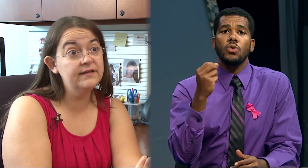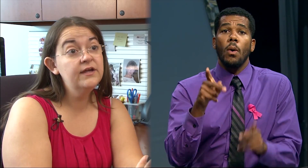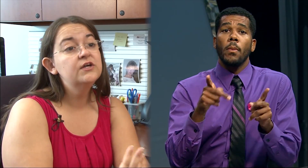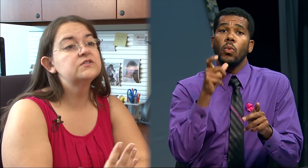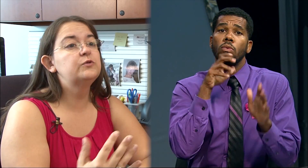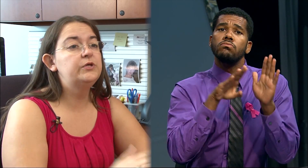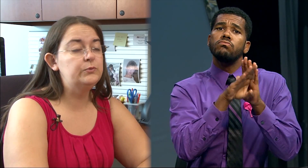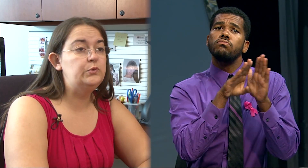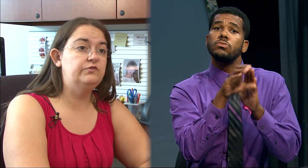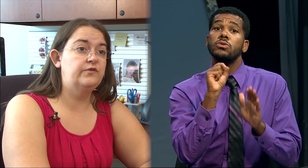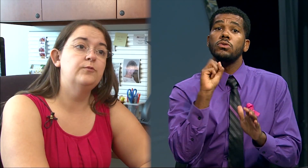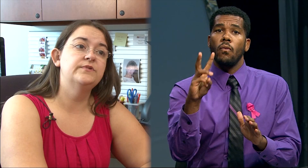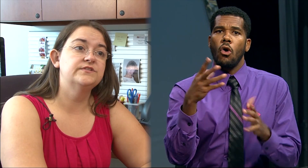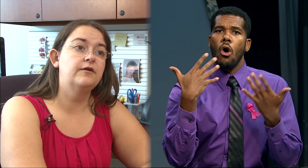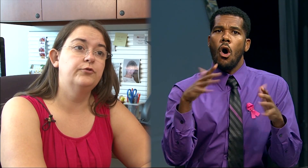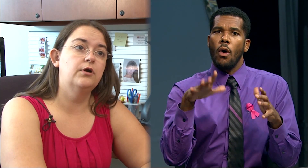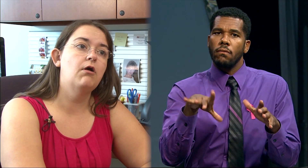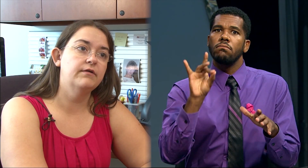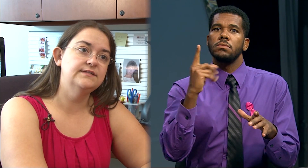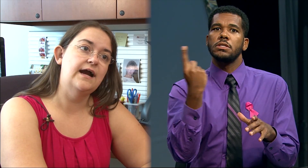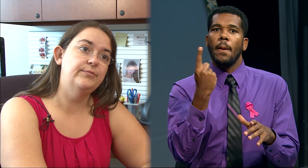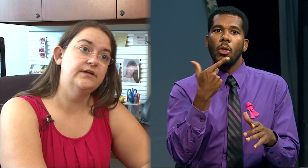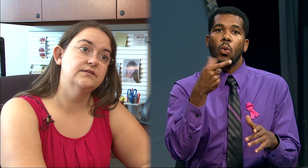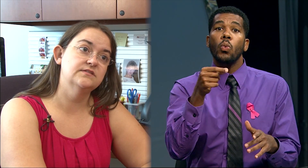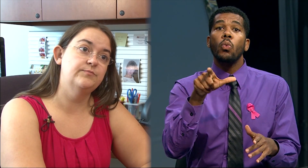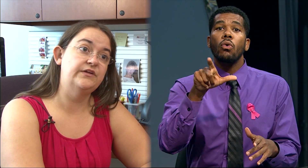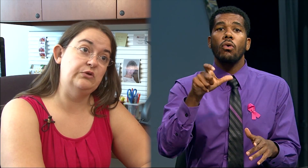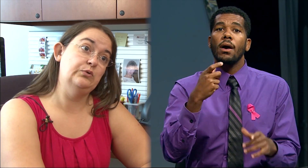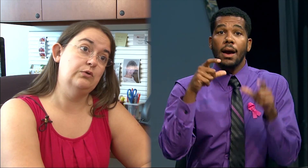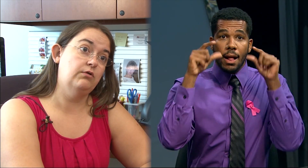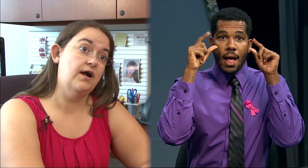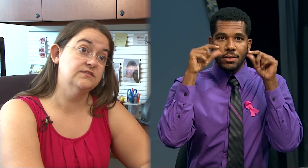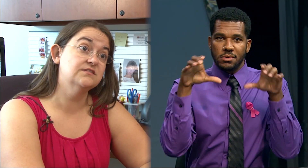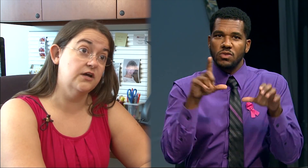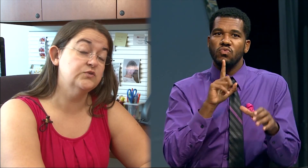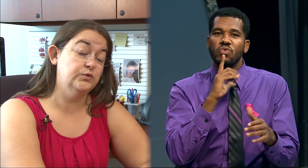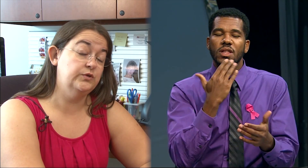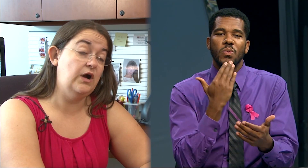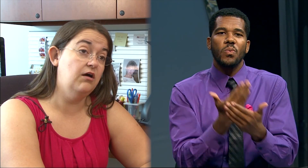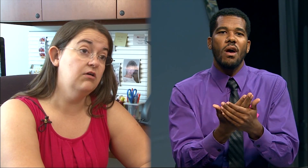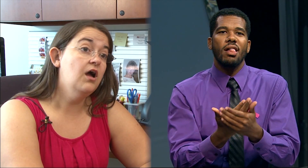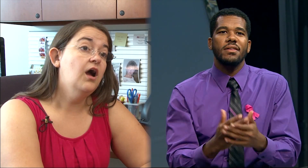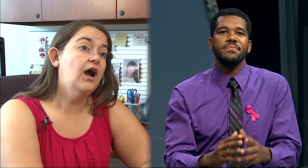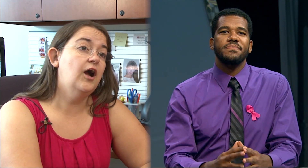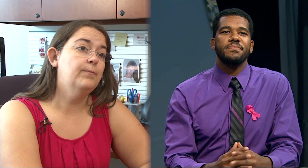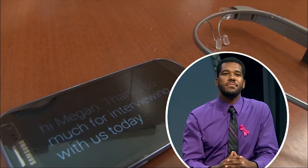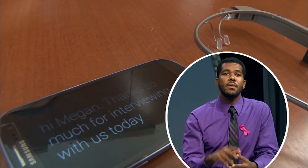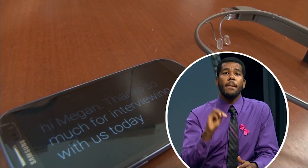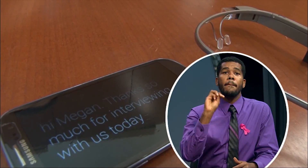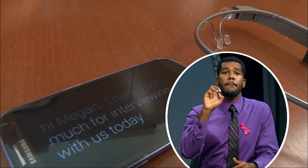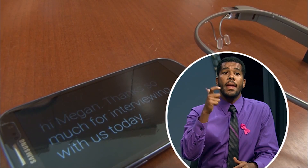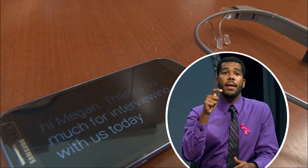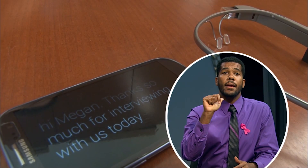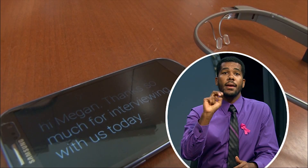Megan: “So the people who developed this software are already tapping into something Google Glass does really well.”